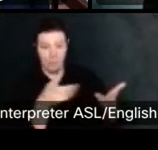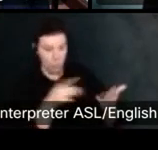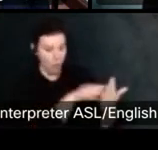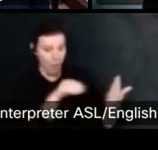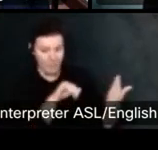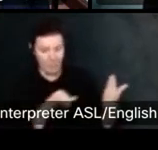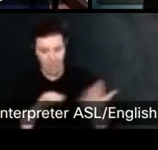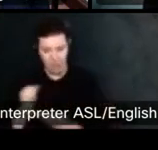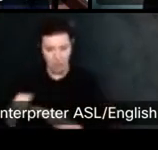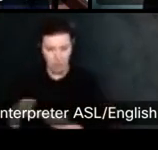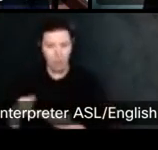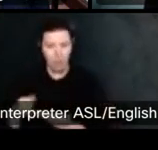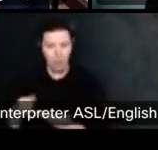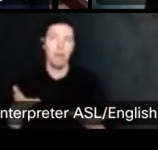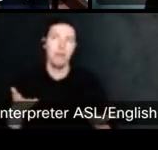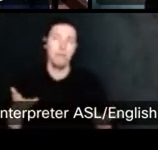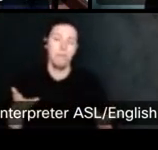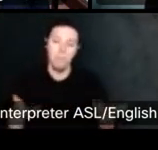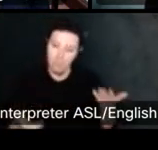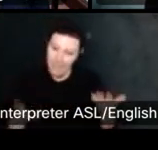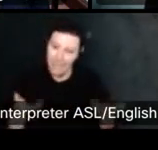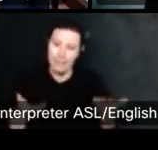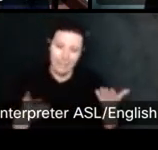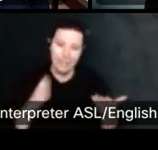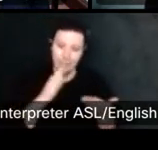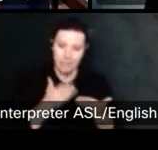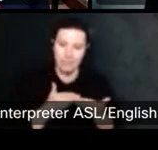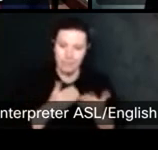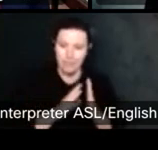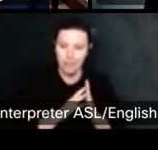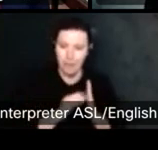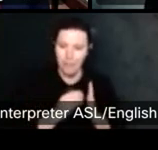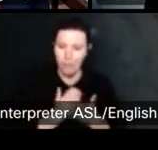Um, but if it's just 1 plant, for example, and there's nothing special about it.